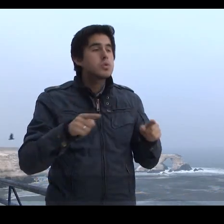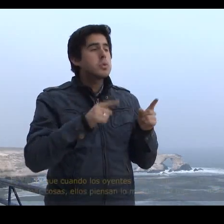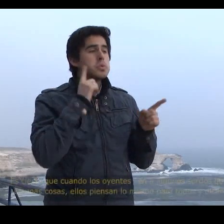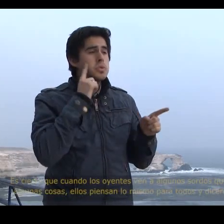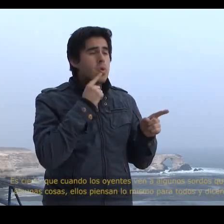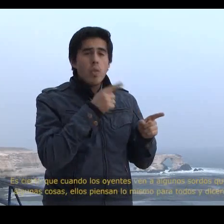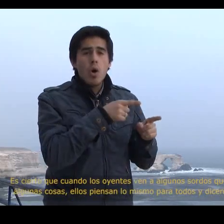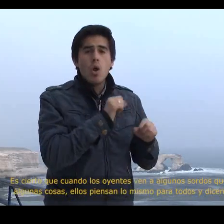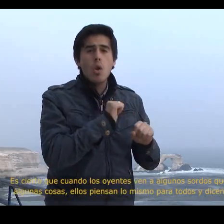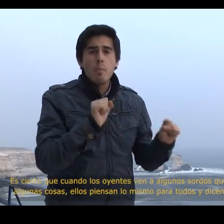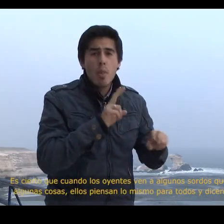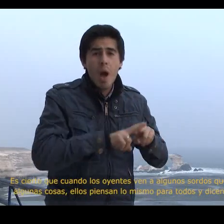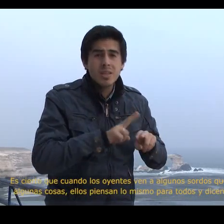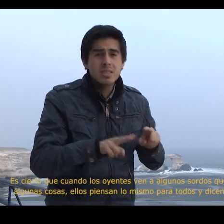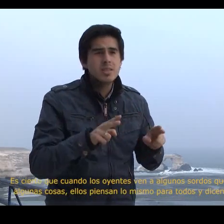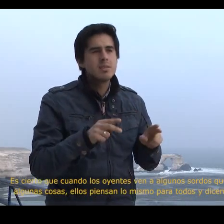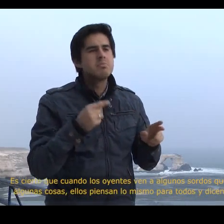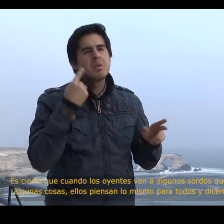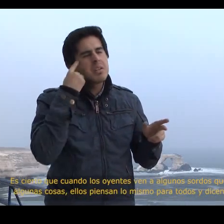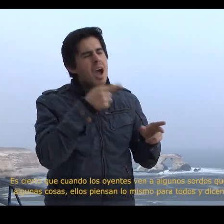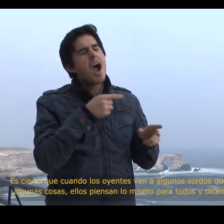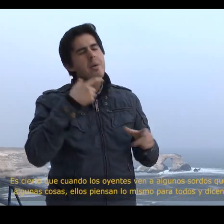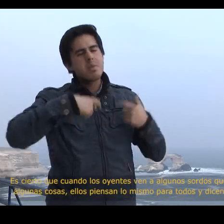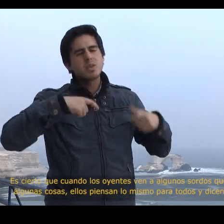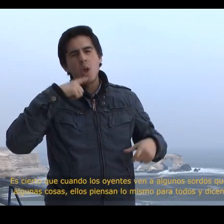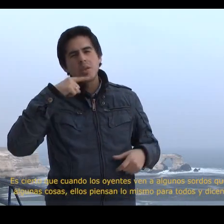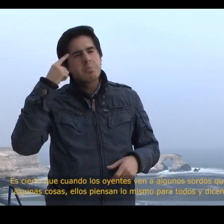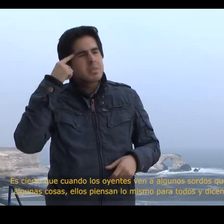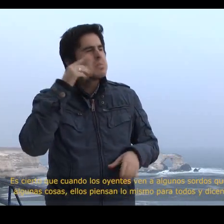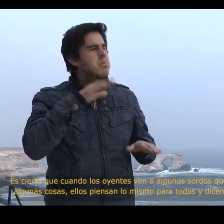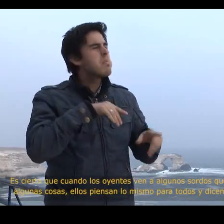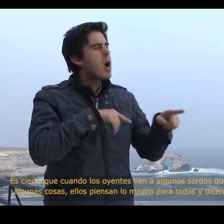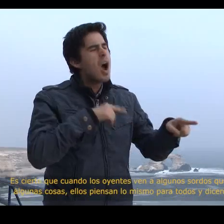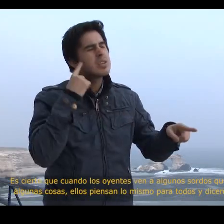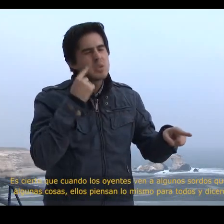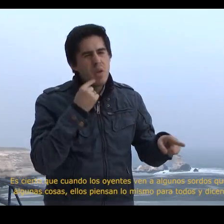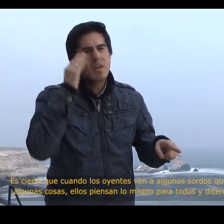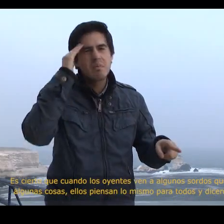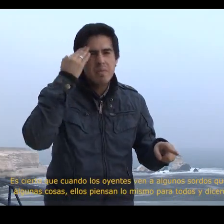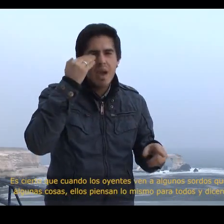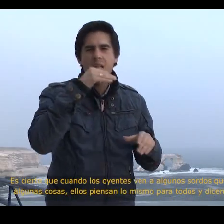Sometimes, when a deaf person can’t do something, hearing people think that it’s because the deaf person cannot do anything, is mentally disabled, and should stay home.